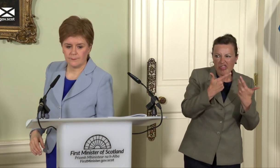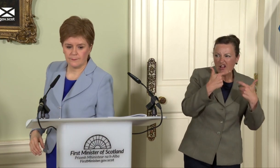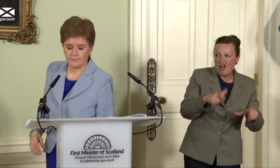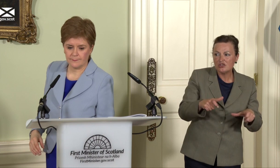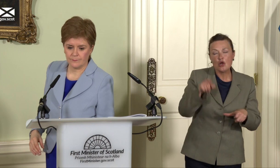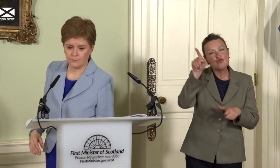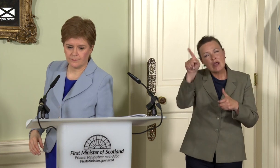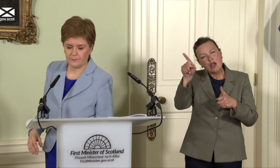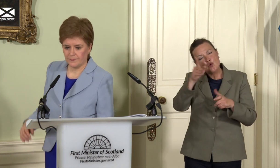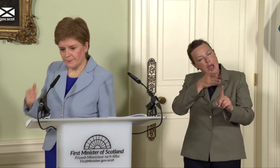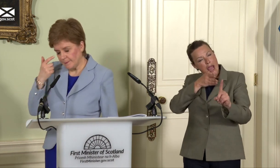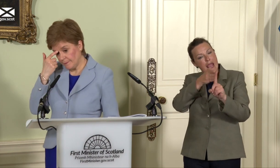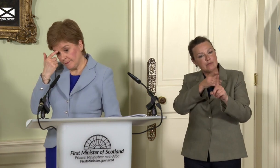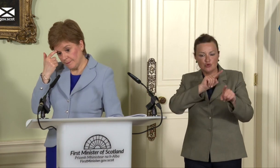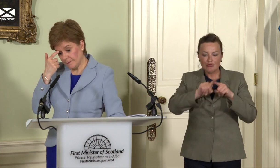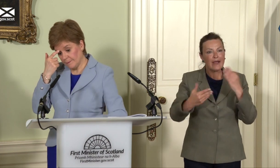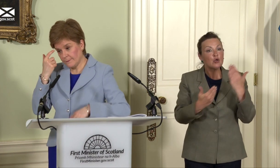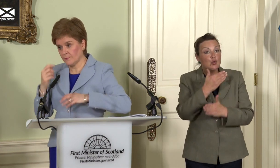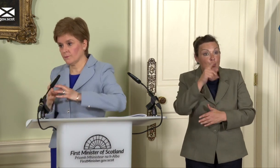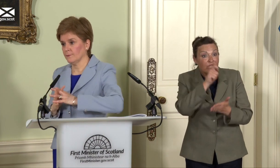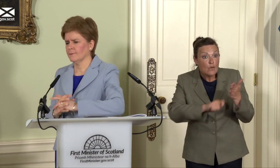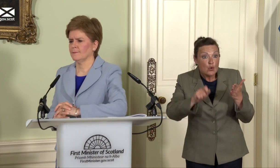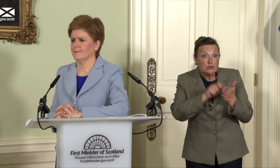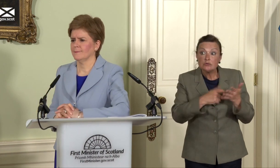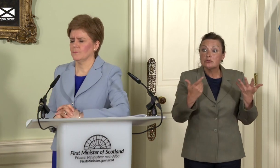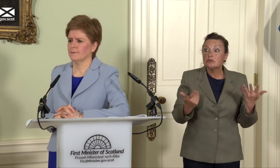those younger people who are now on the voters’ roll? Is it those new Scots who’ve